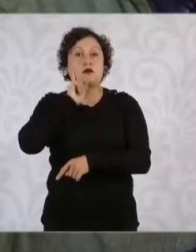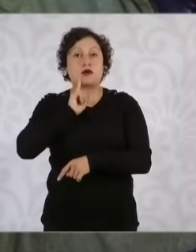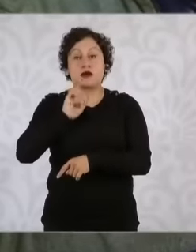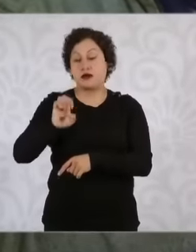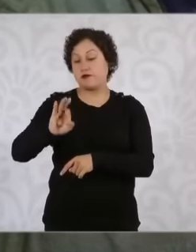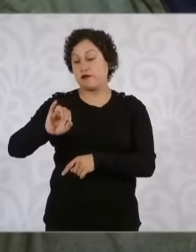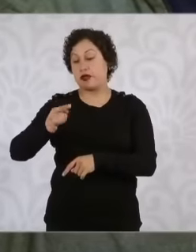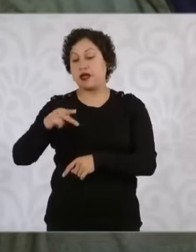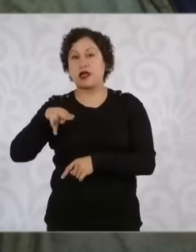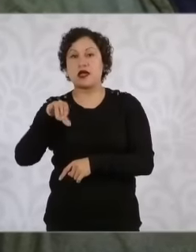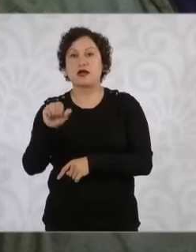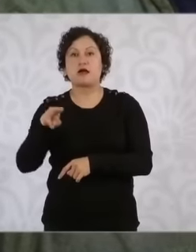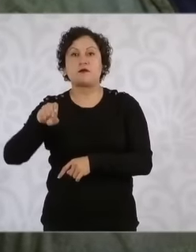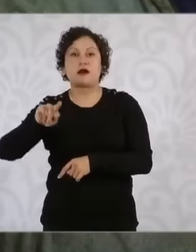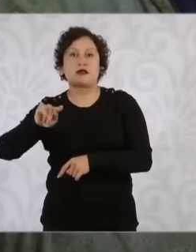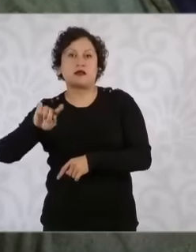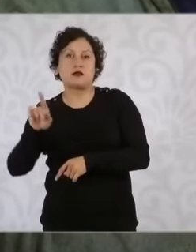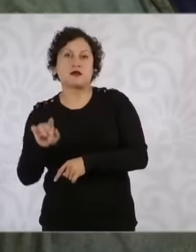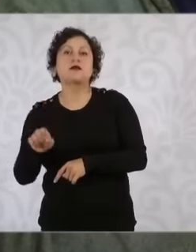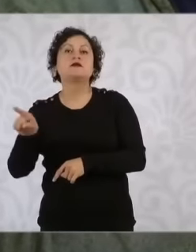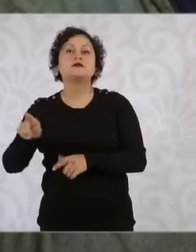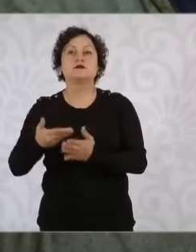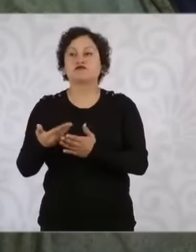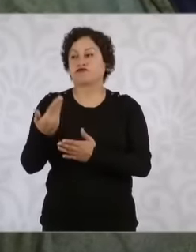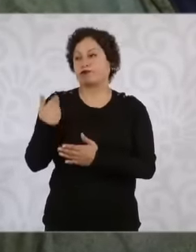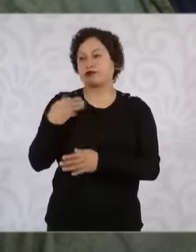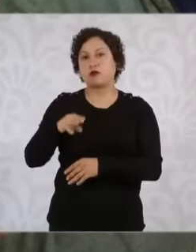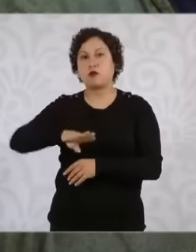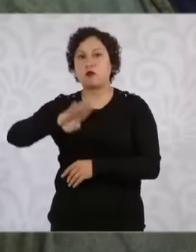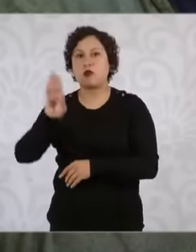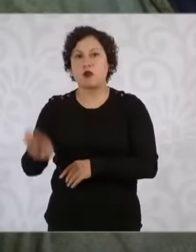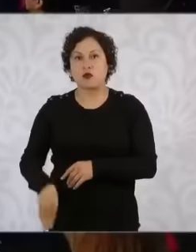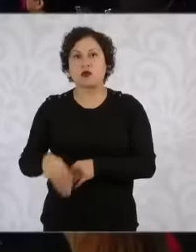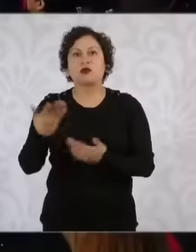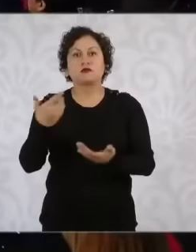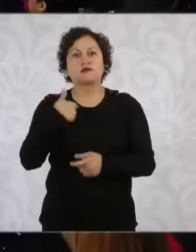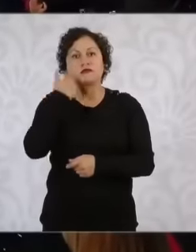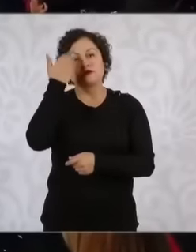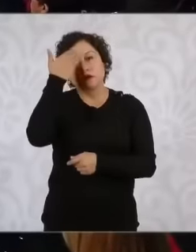the presidential sash to know what she thinks what she thinks first